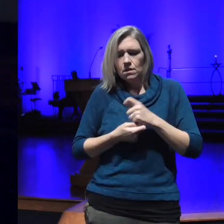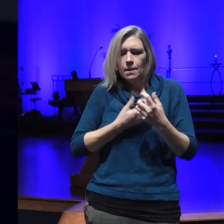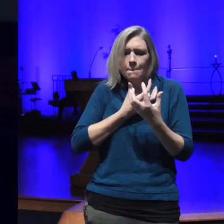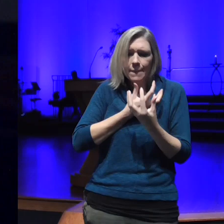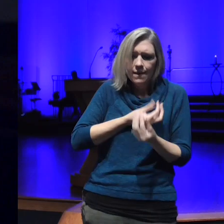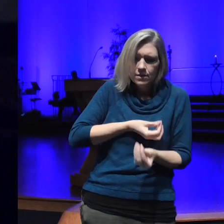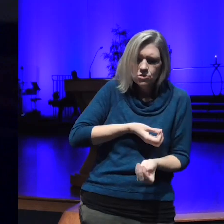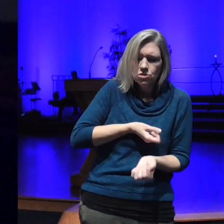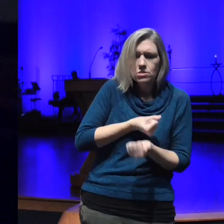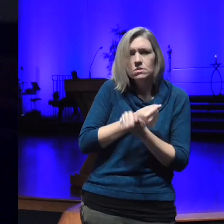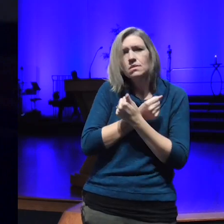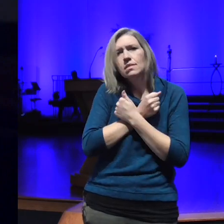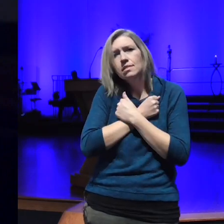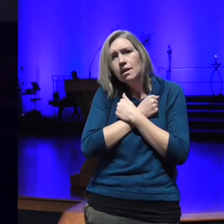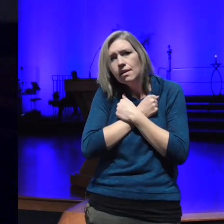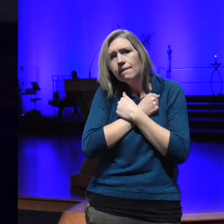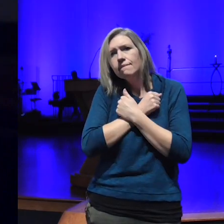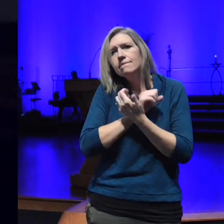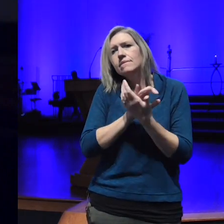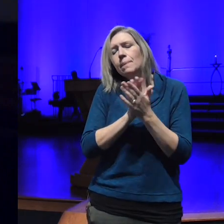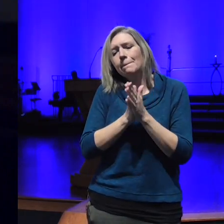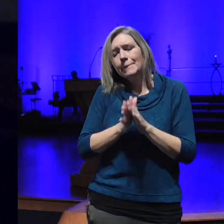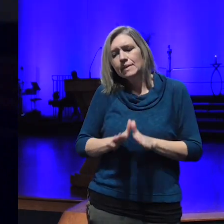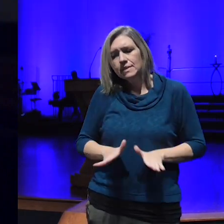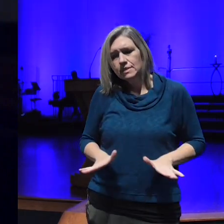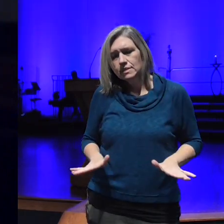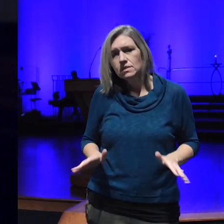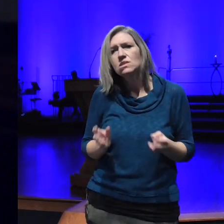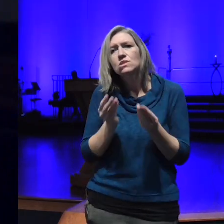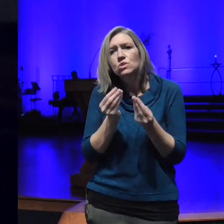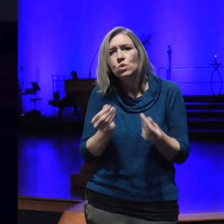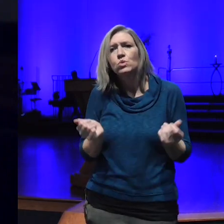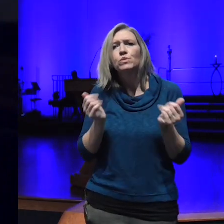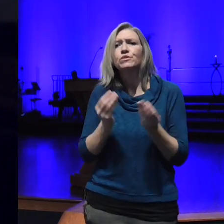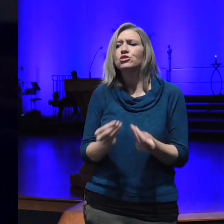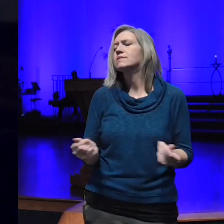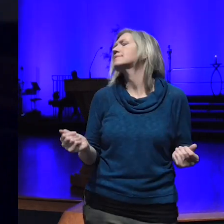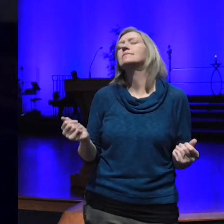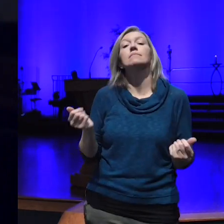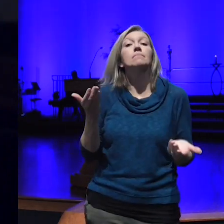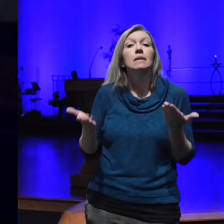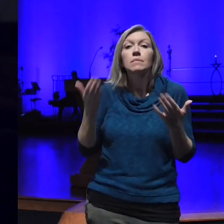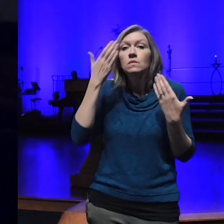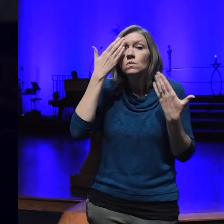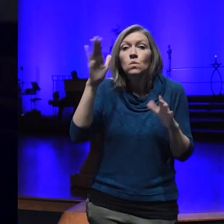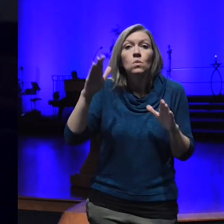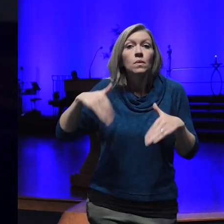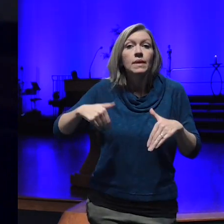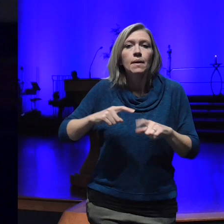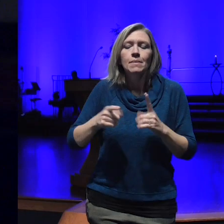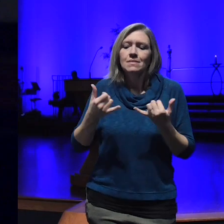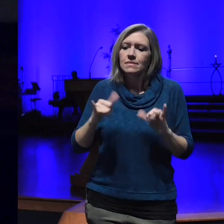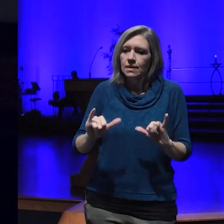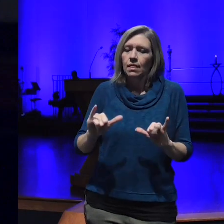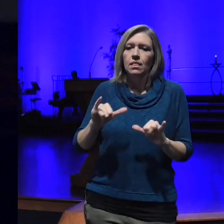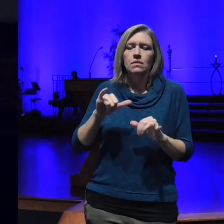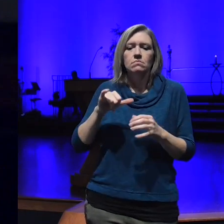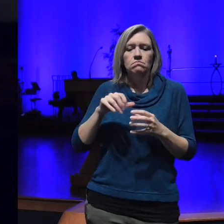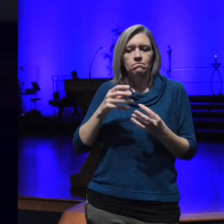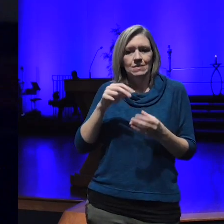peace the solutions that we may not know of and yet we we stand in them Divine solutions